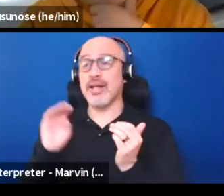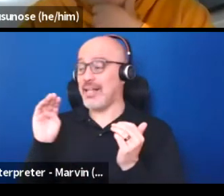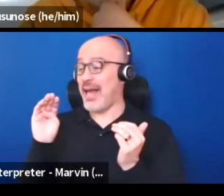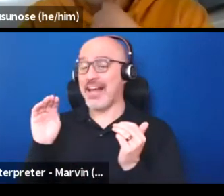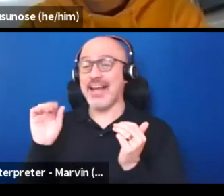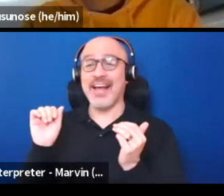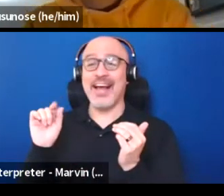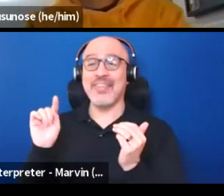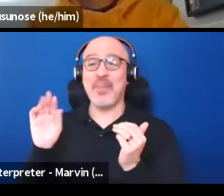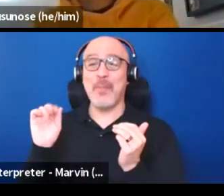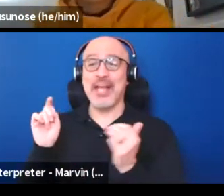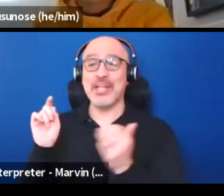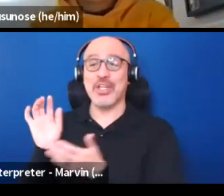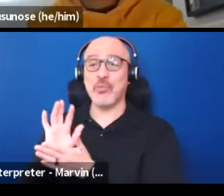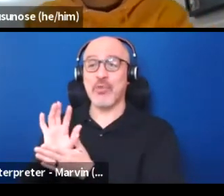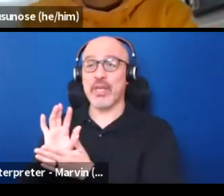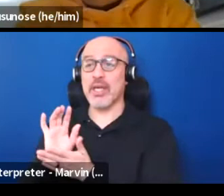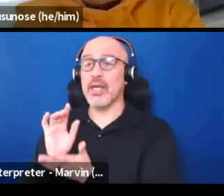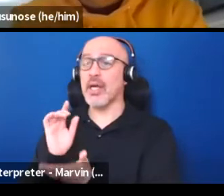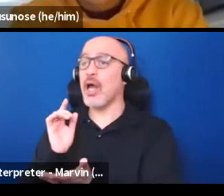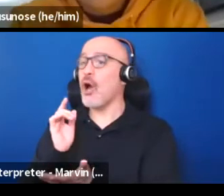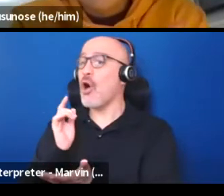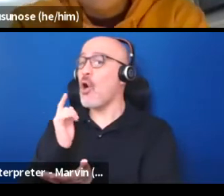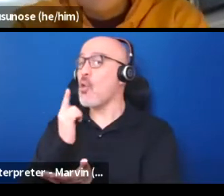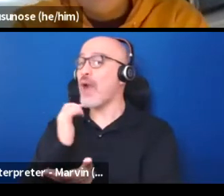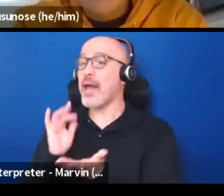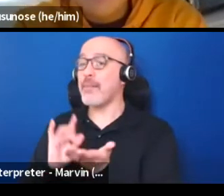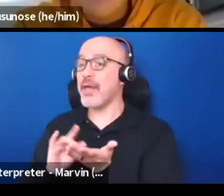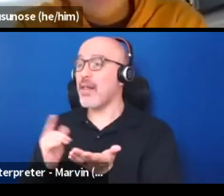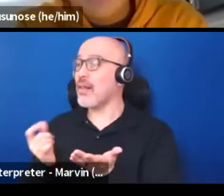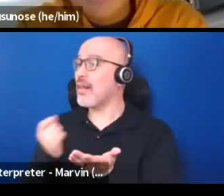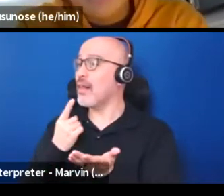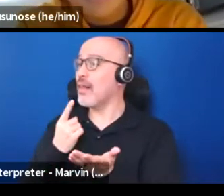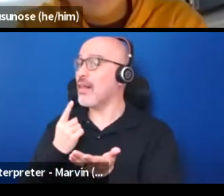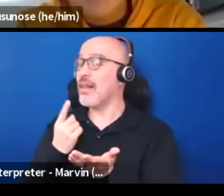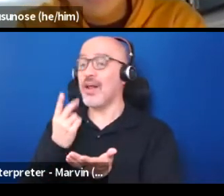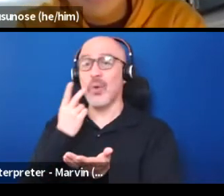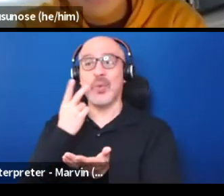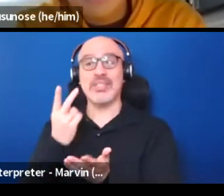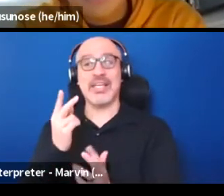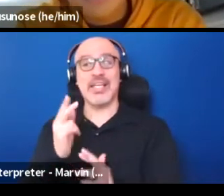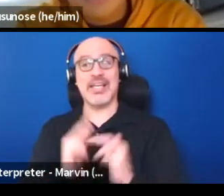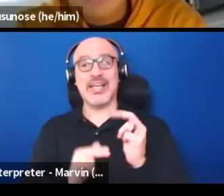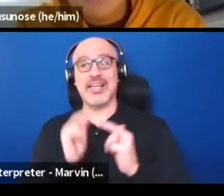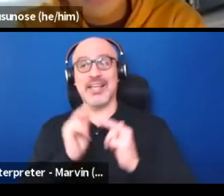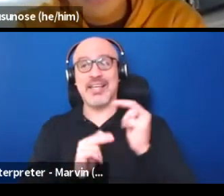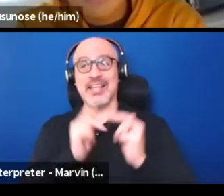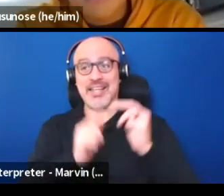and we actually see it, or the building blocks or the atomizing of inequity in our society that it is.